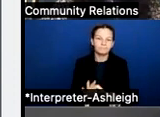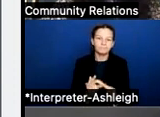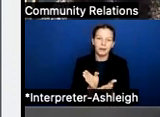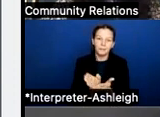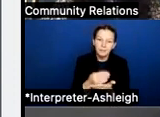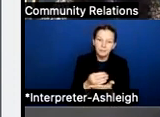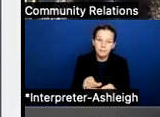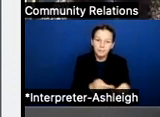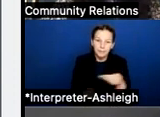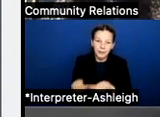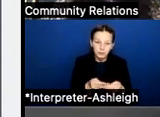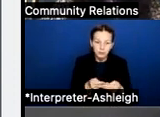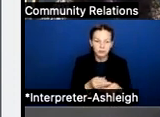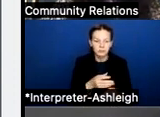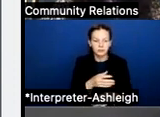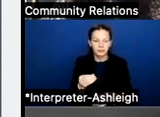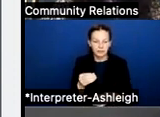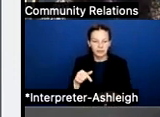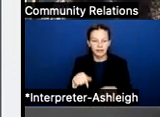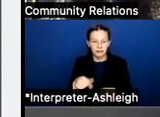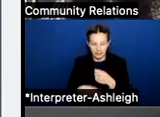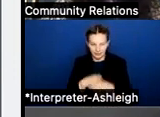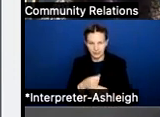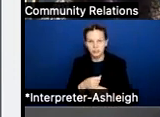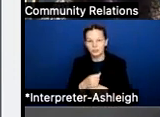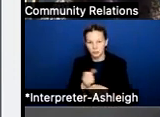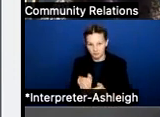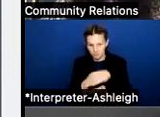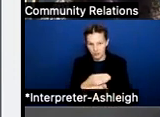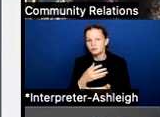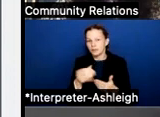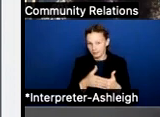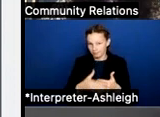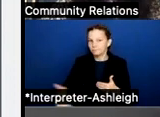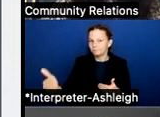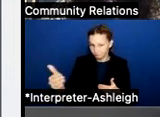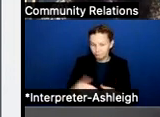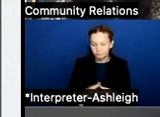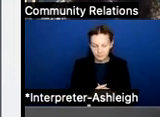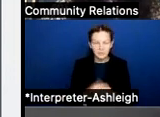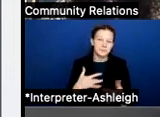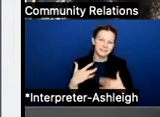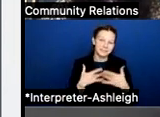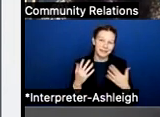as far as this year budget and beyond. So again, super excited to be be here. We welcome all the questions,